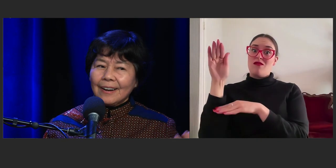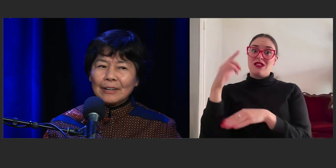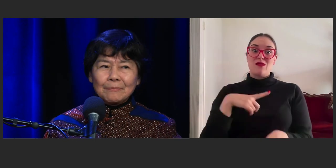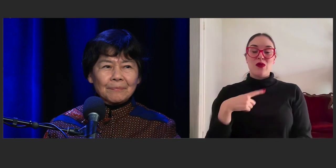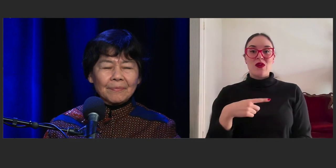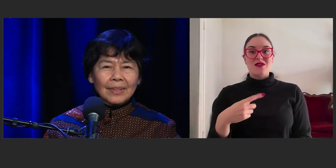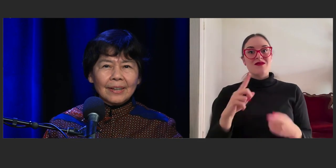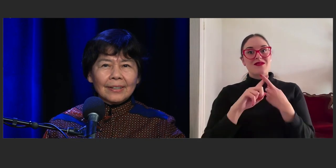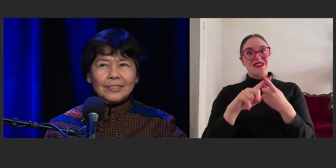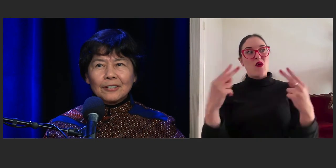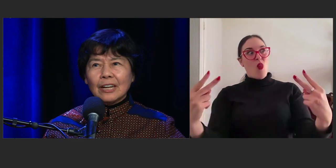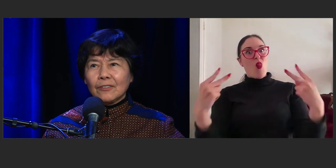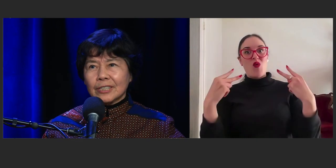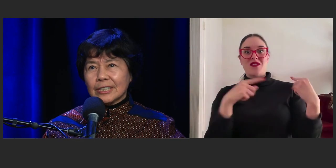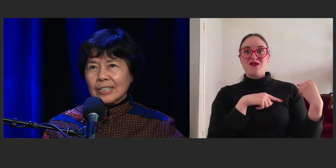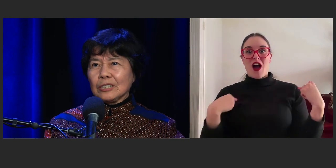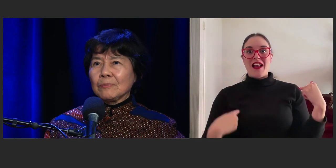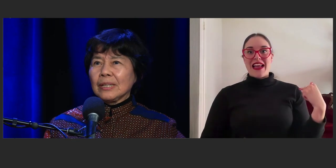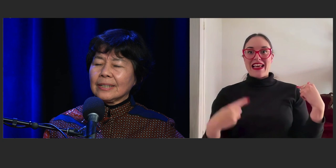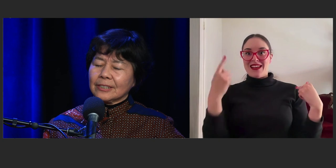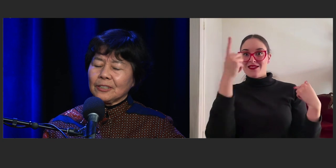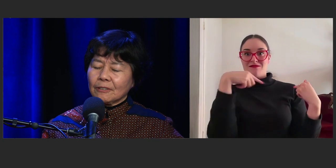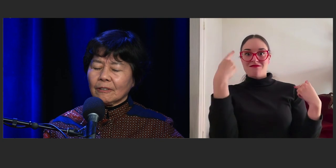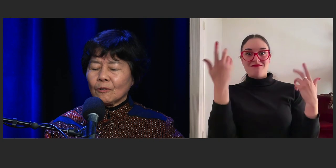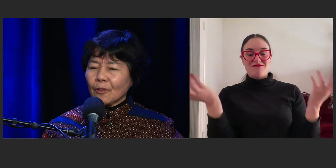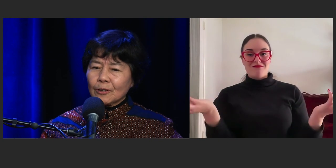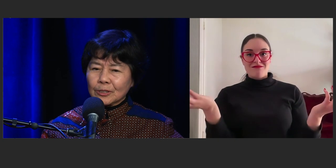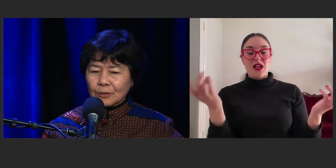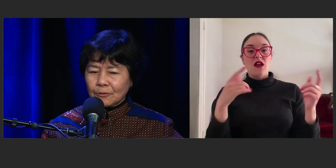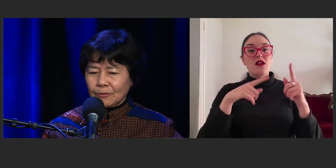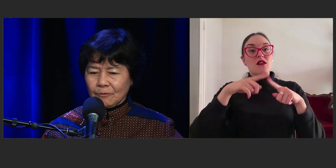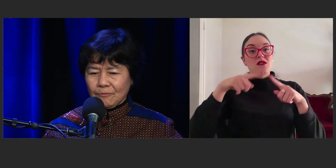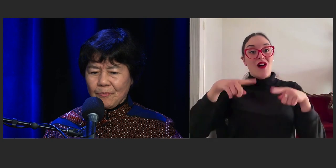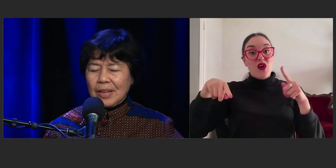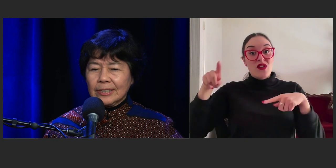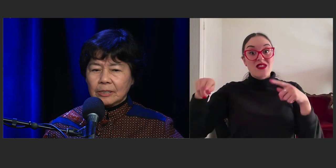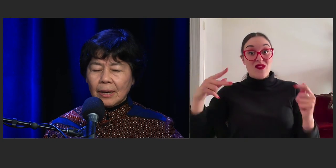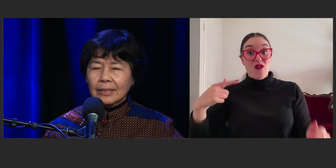So, diversity to me has all those sort of things about it.